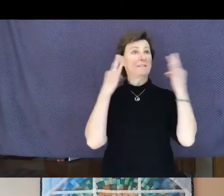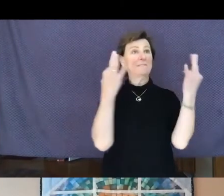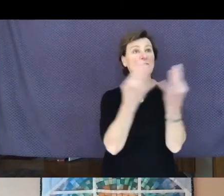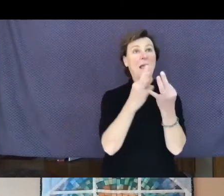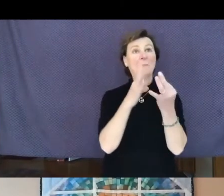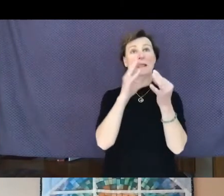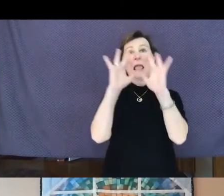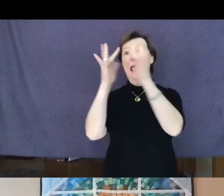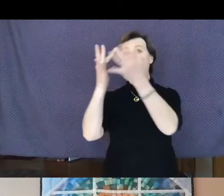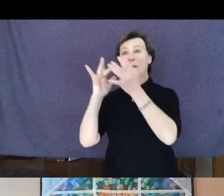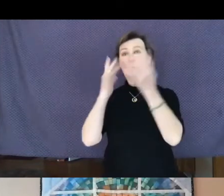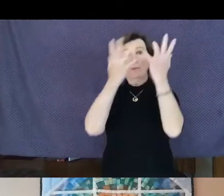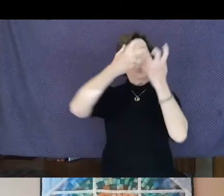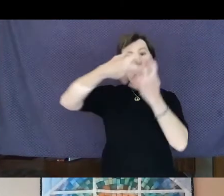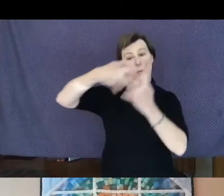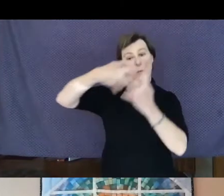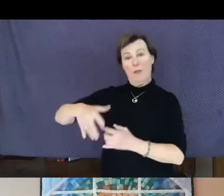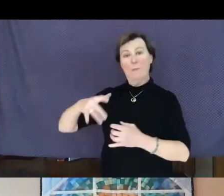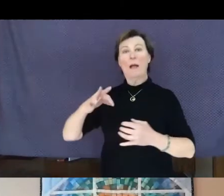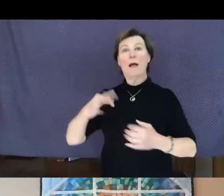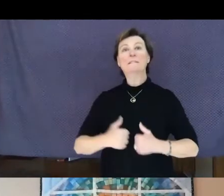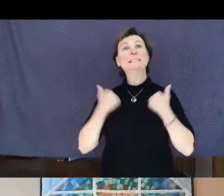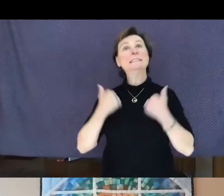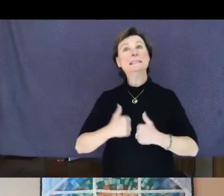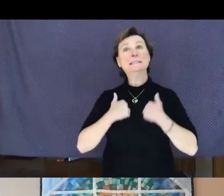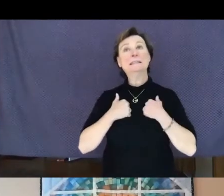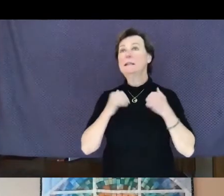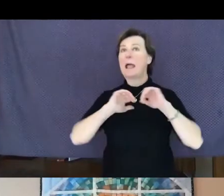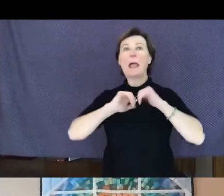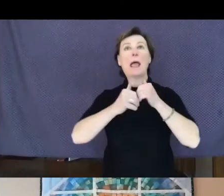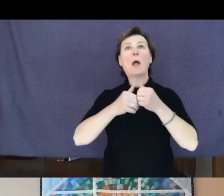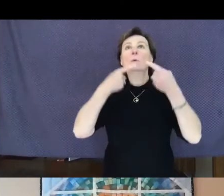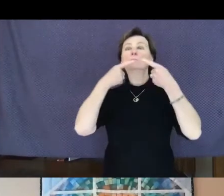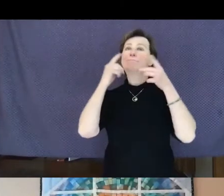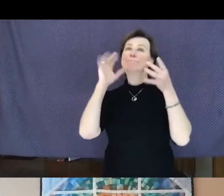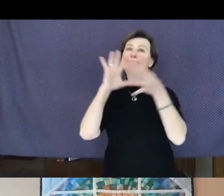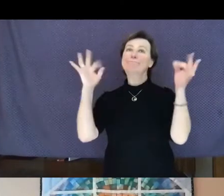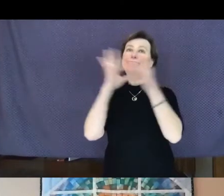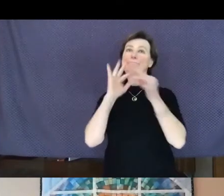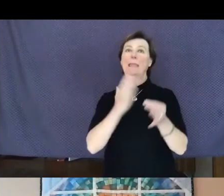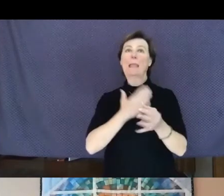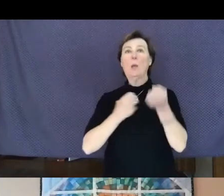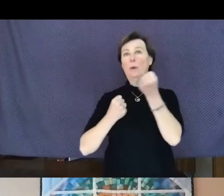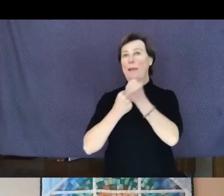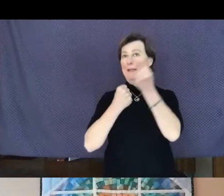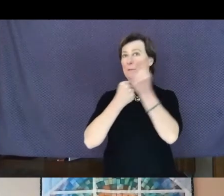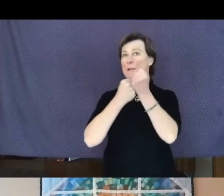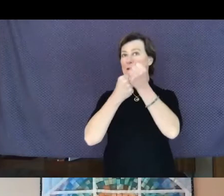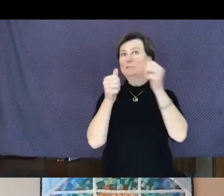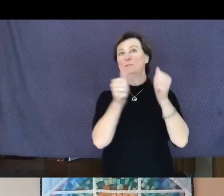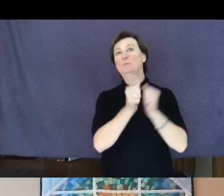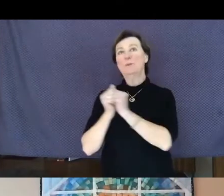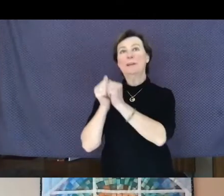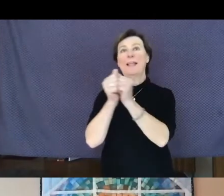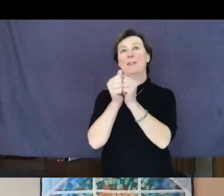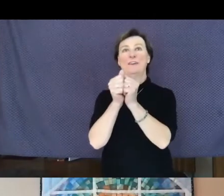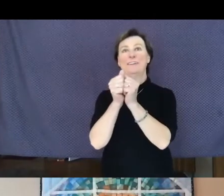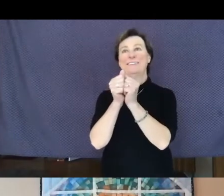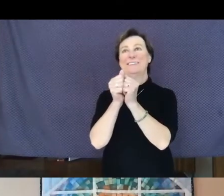by reciting our affirmation together. Please join me: Love is our doctrine,